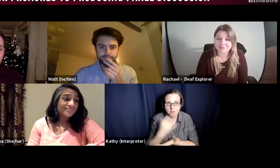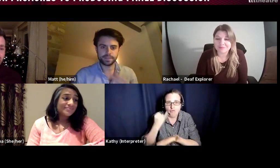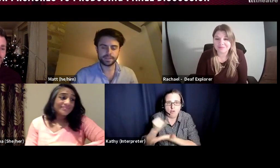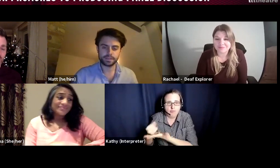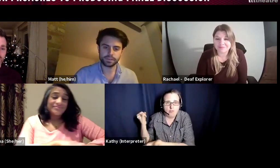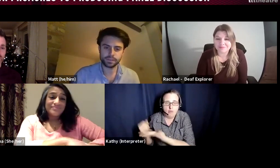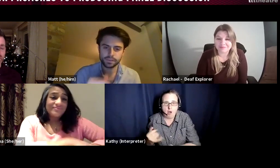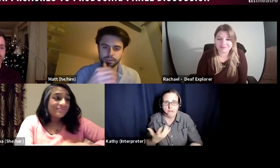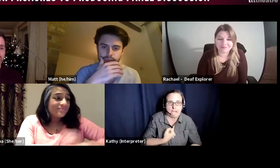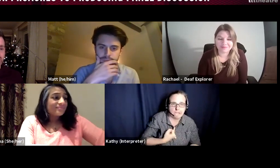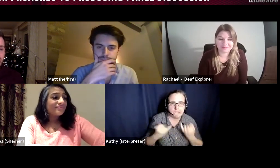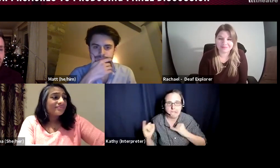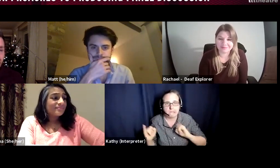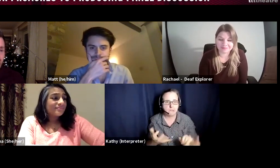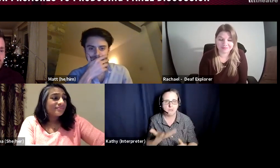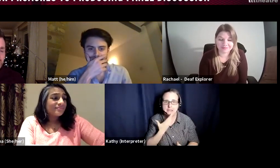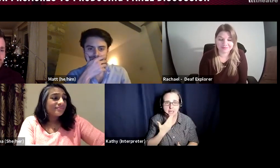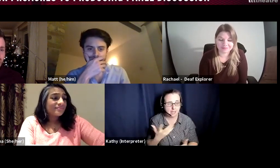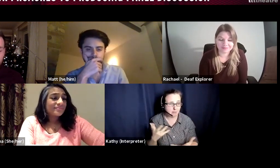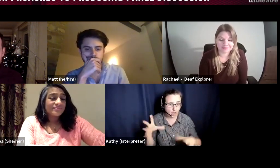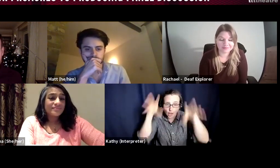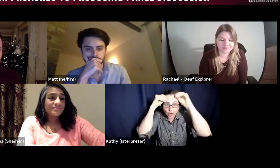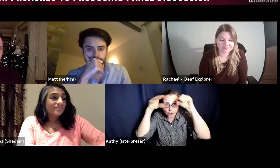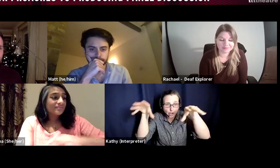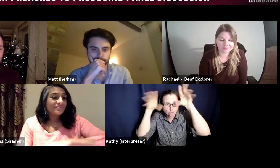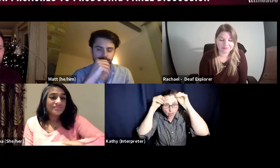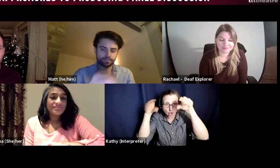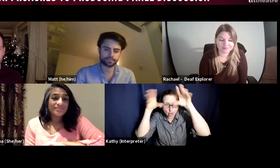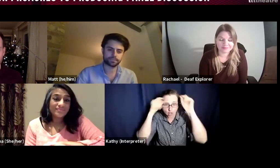the role of the producer is so diverse, there are so many different types of being a producer,